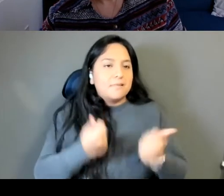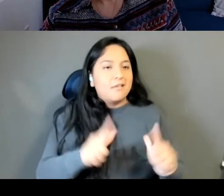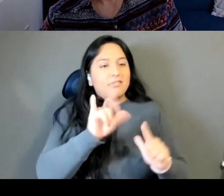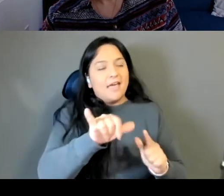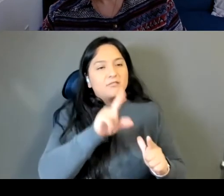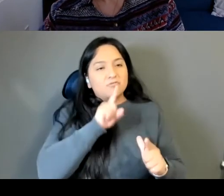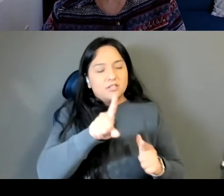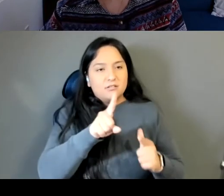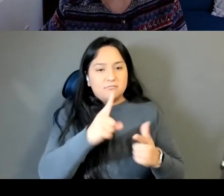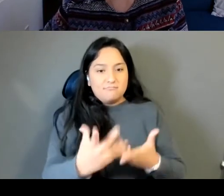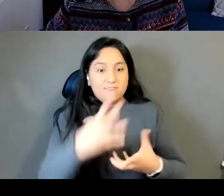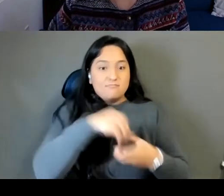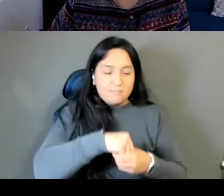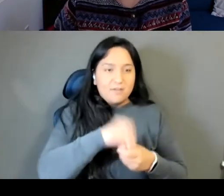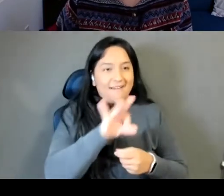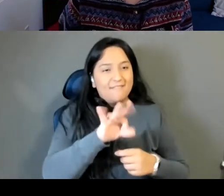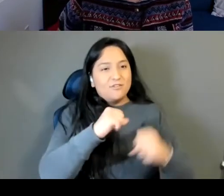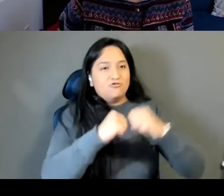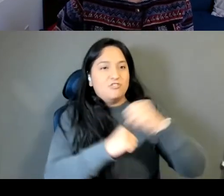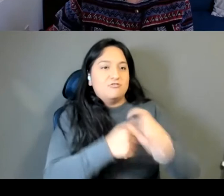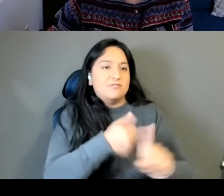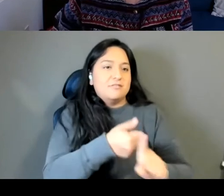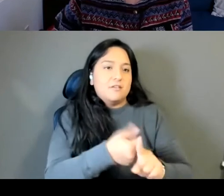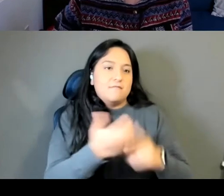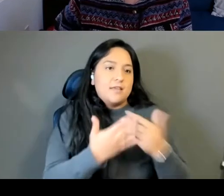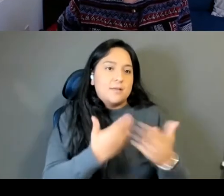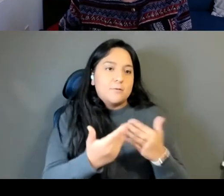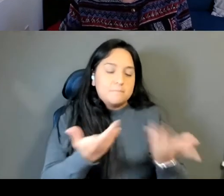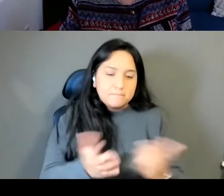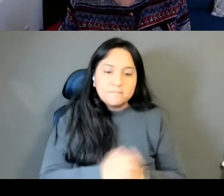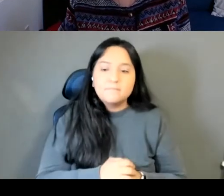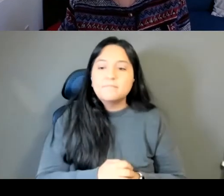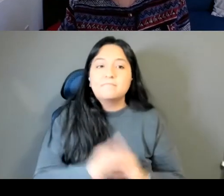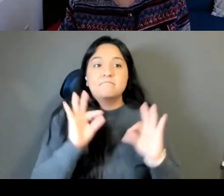Lily Philpott with a couple of more questions for sumycin